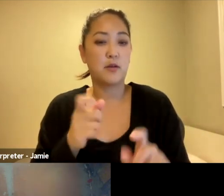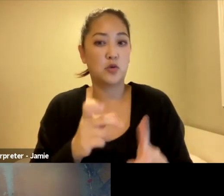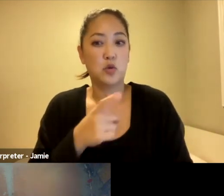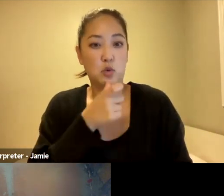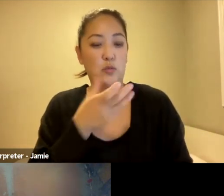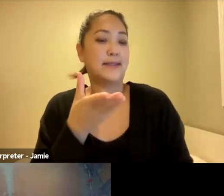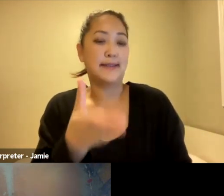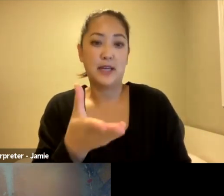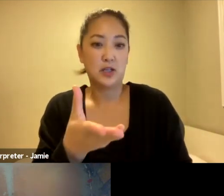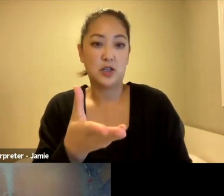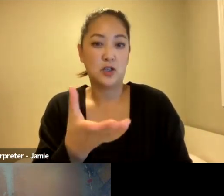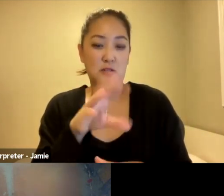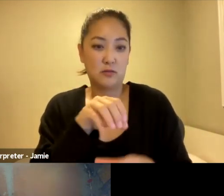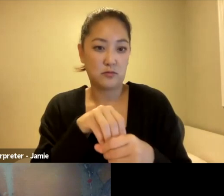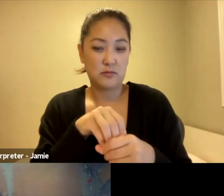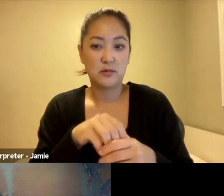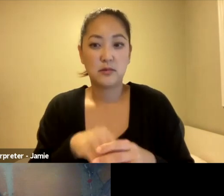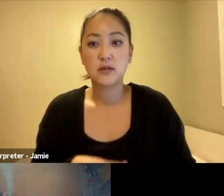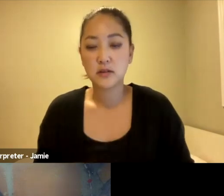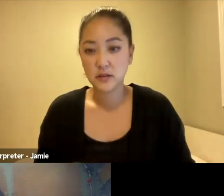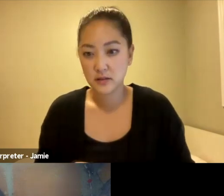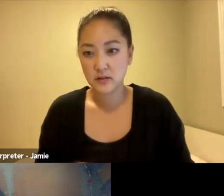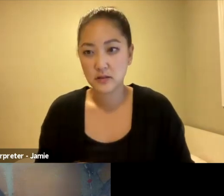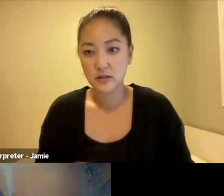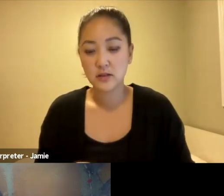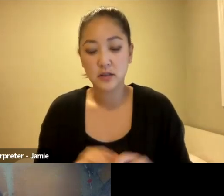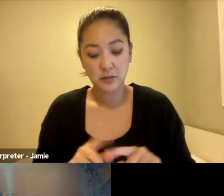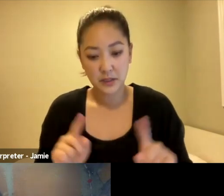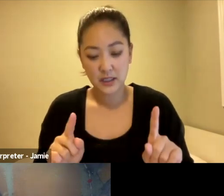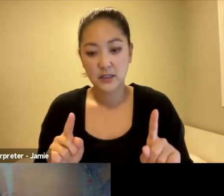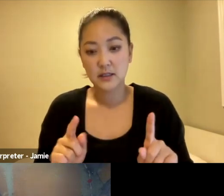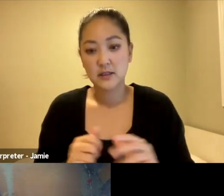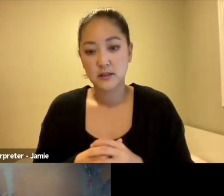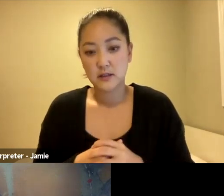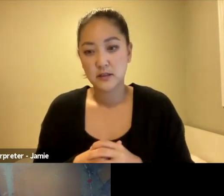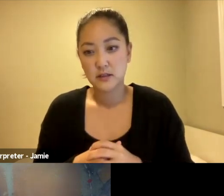in that sense of inner meaning of fire during the film,